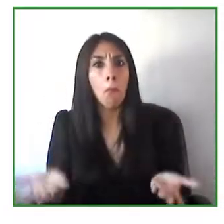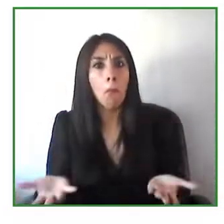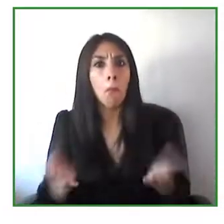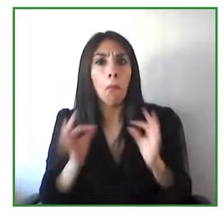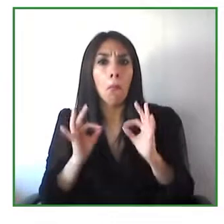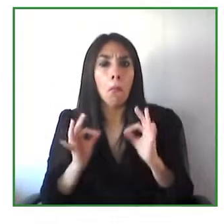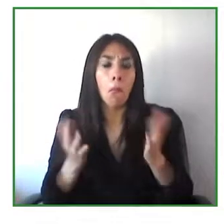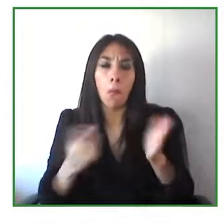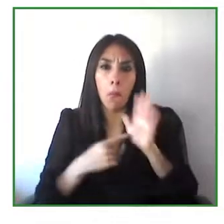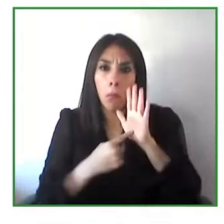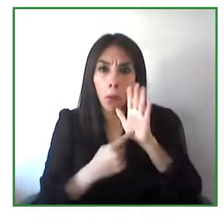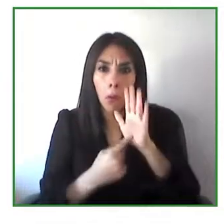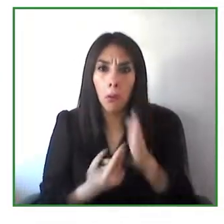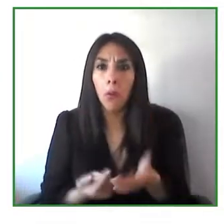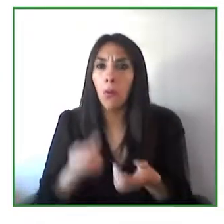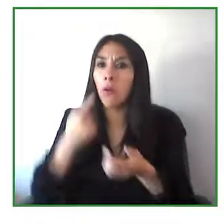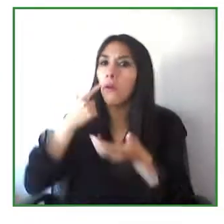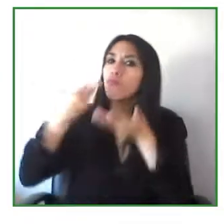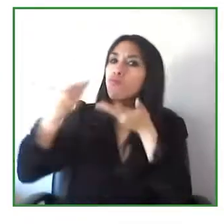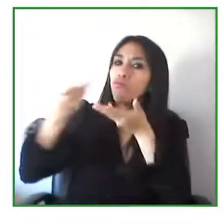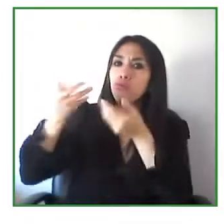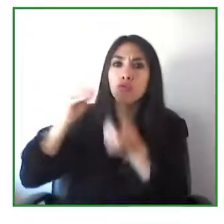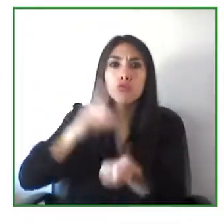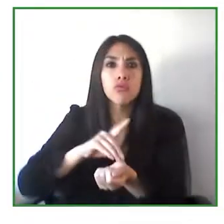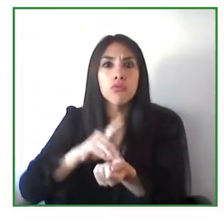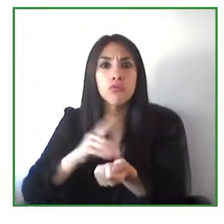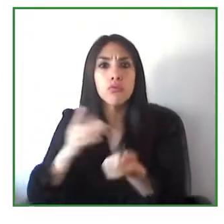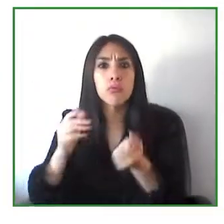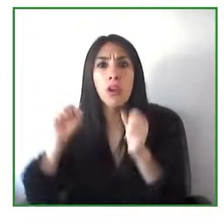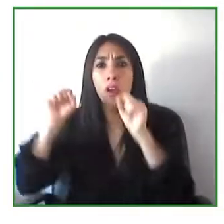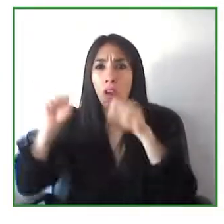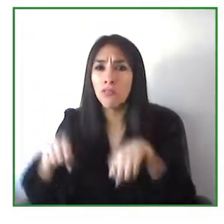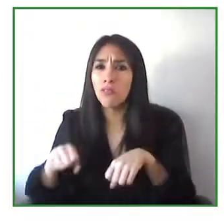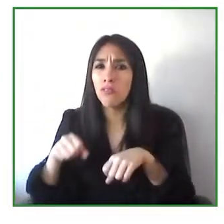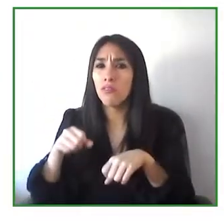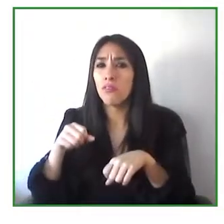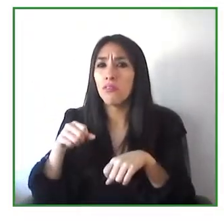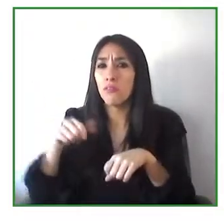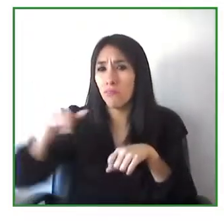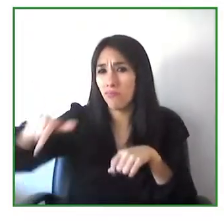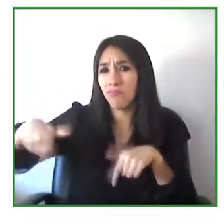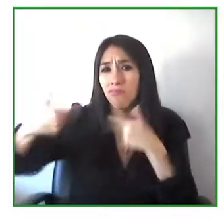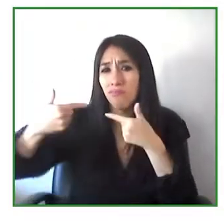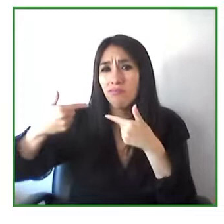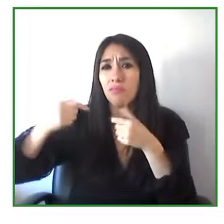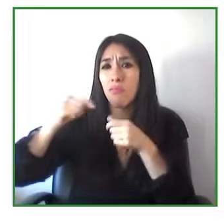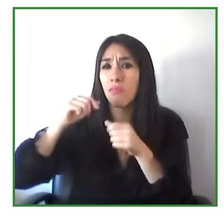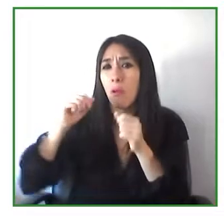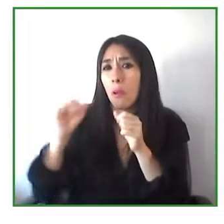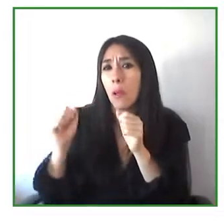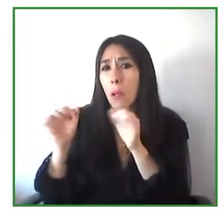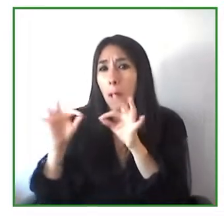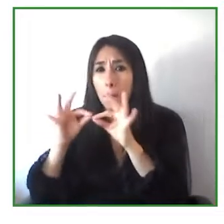for a video remote interpreter. So those examples are really important to bear in